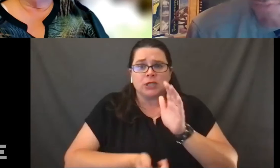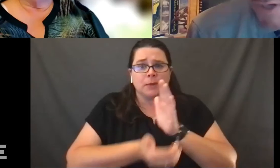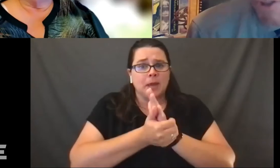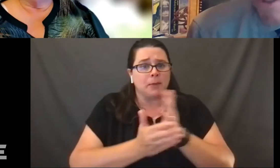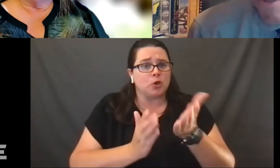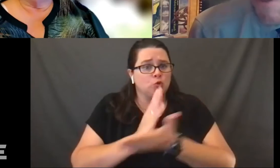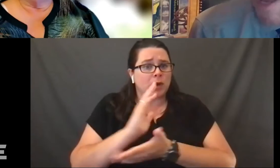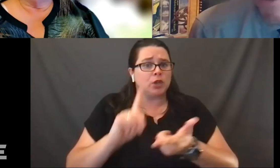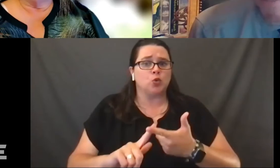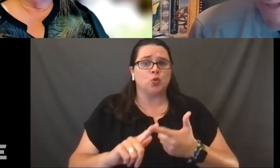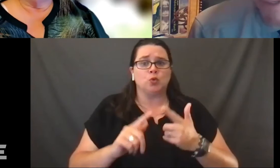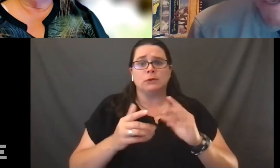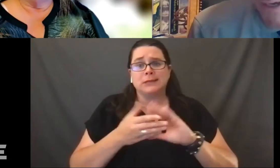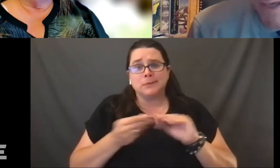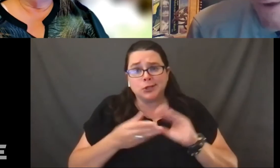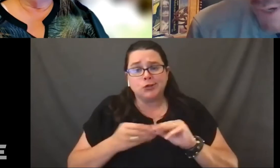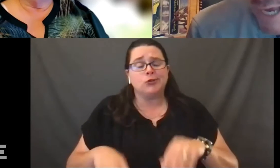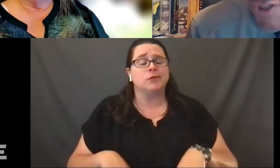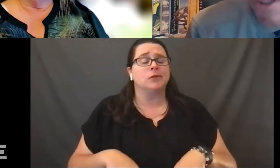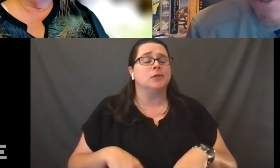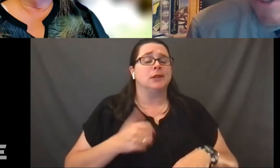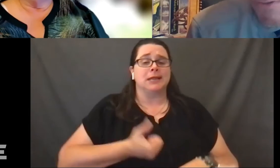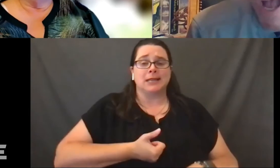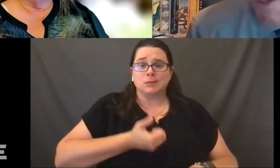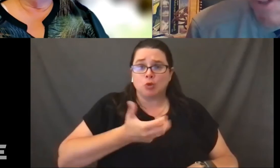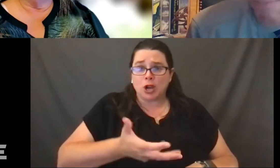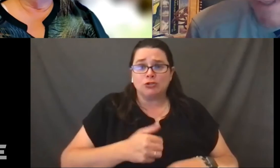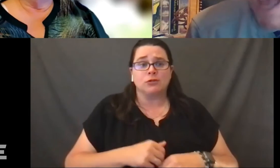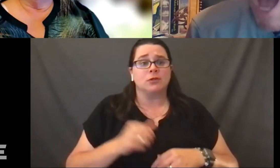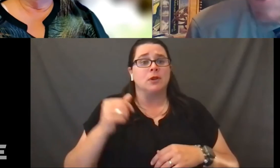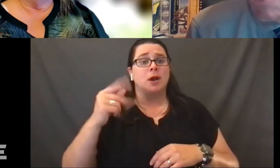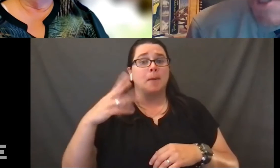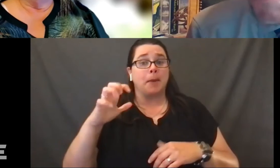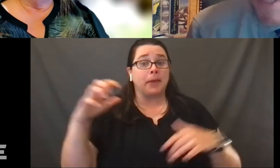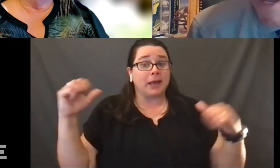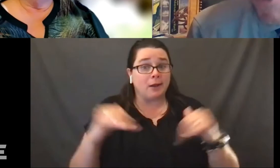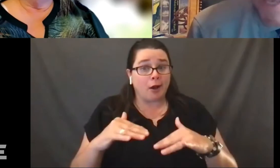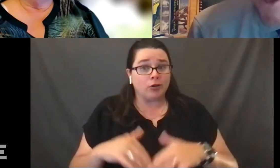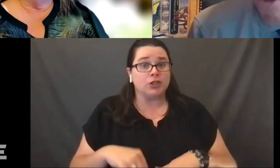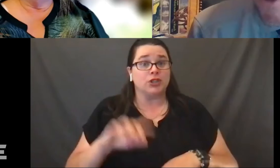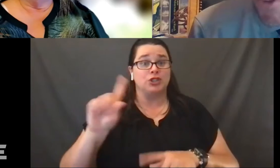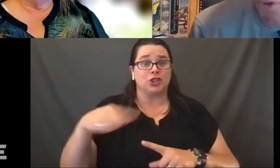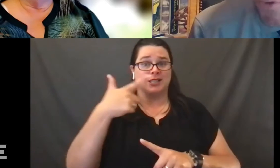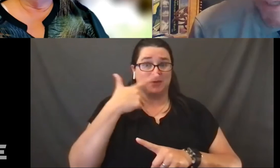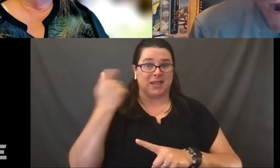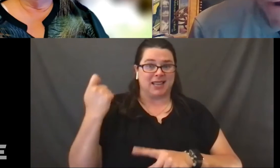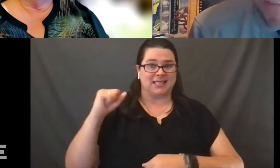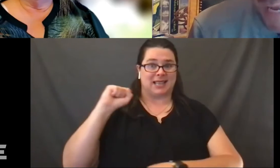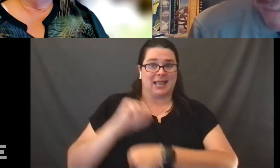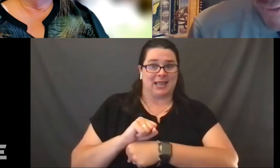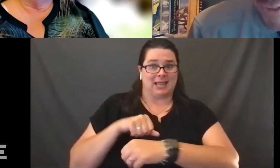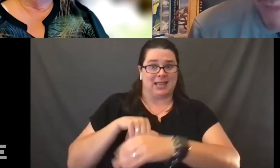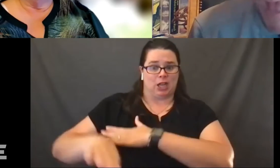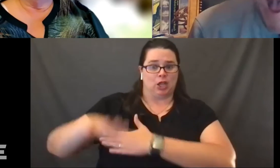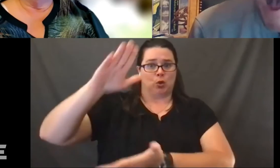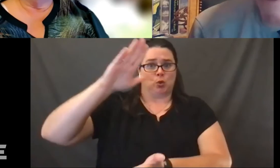to expression, to public congregation, to assembly, just because they enter the schoolyard gates.